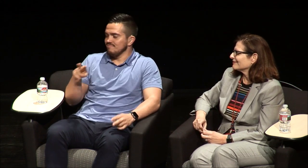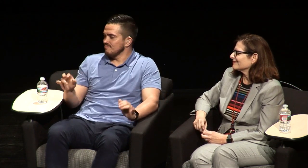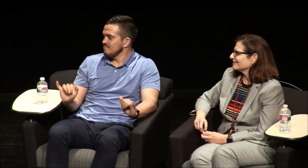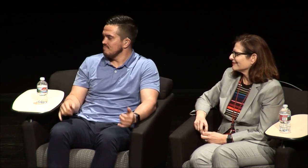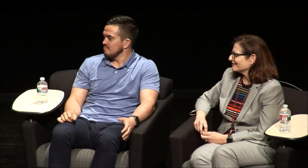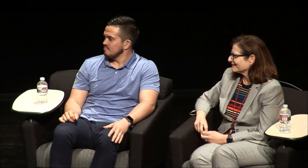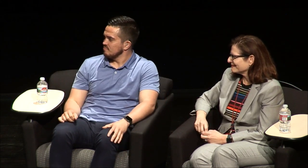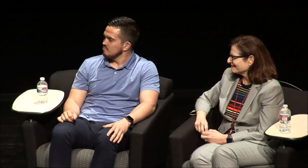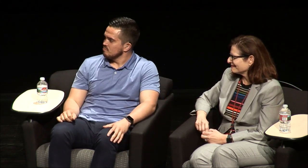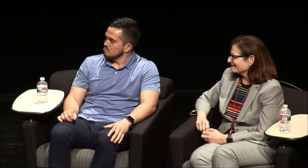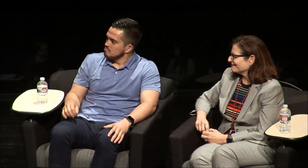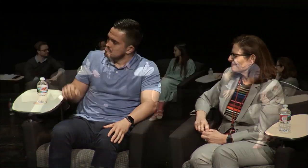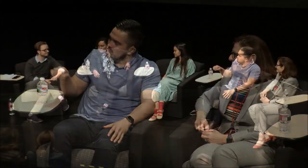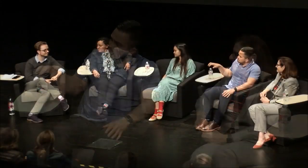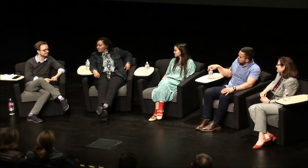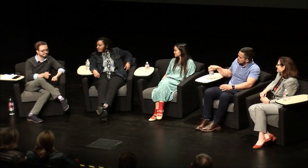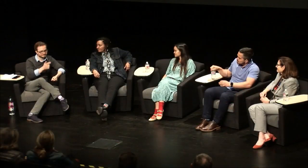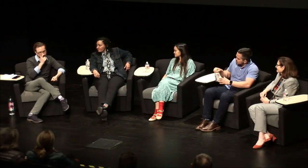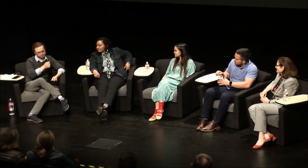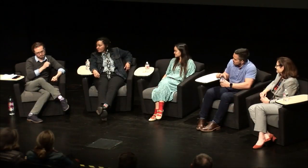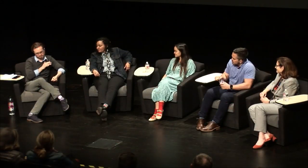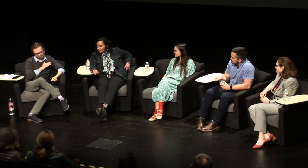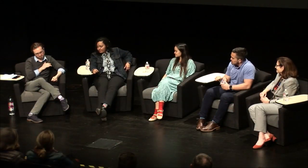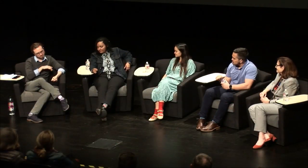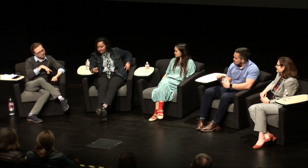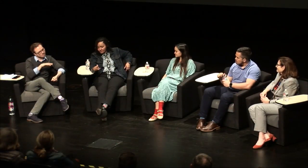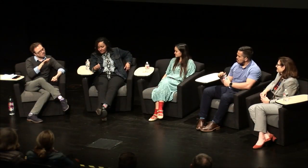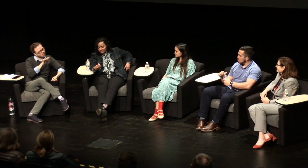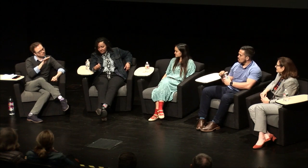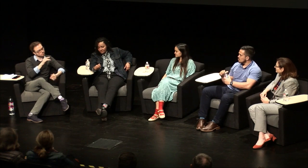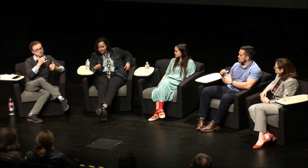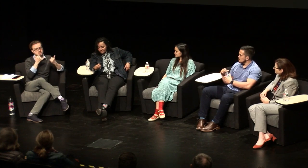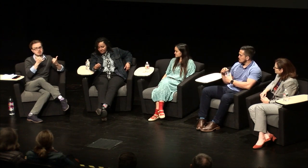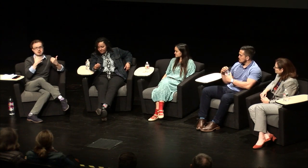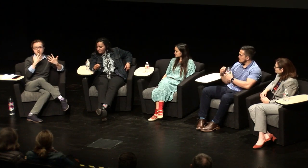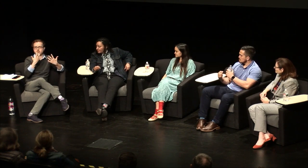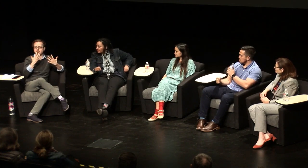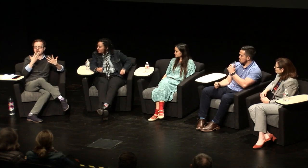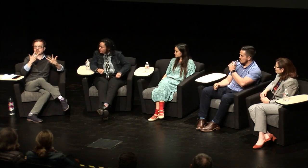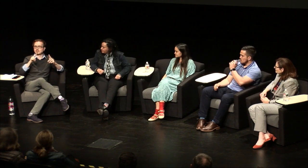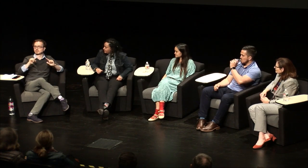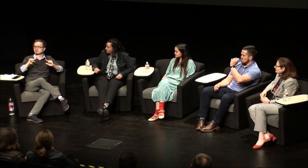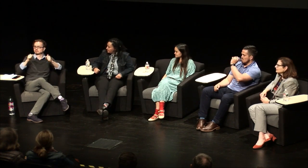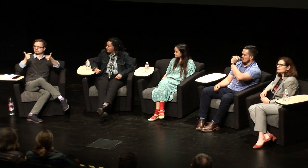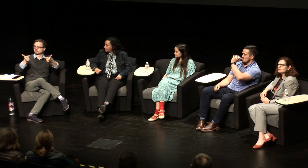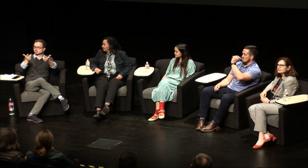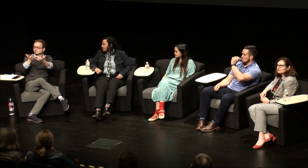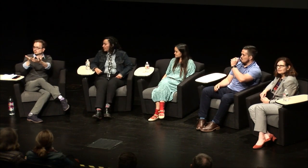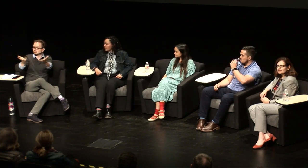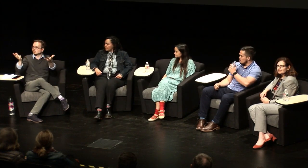you're that person. [Wink:] so I think maybe